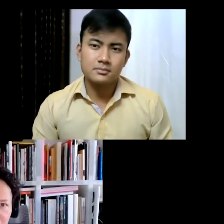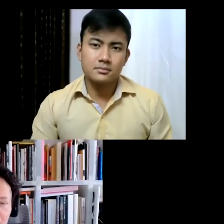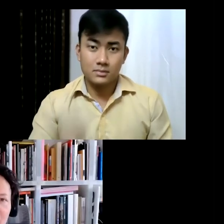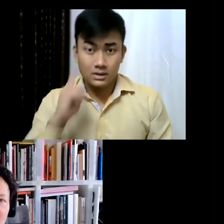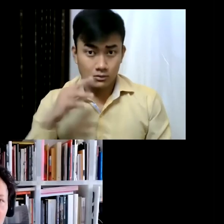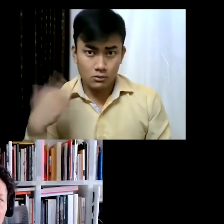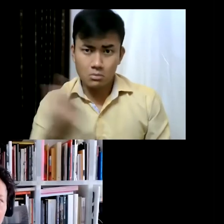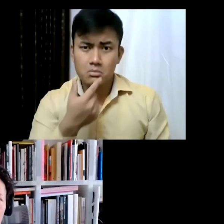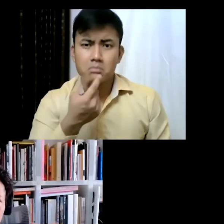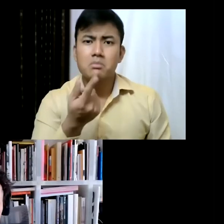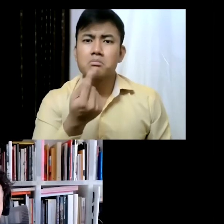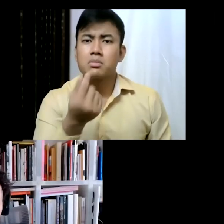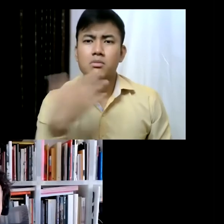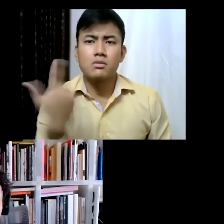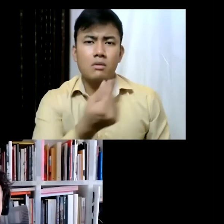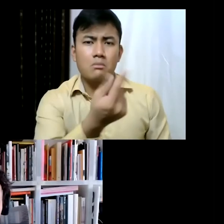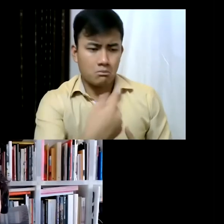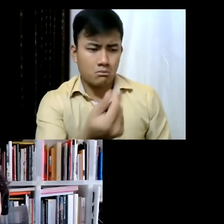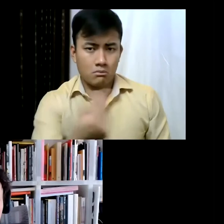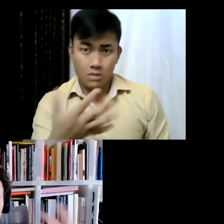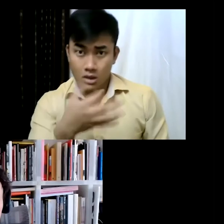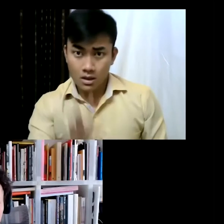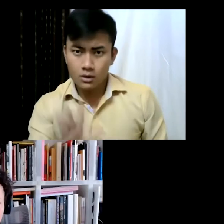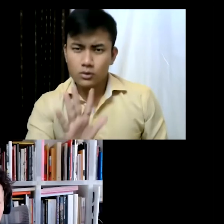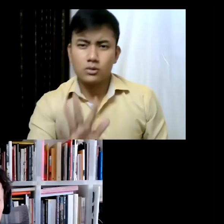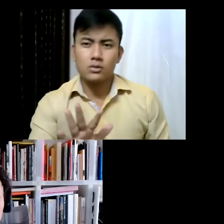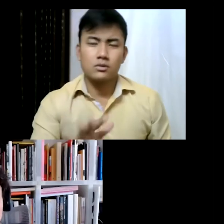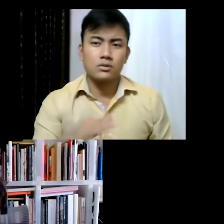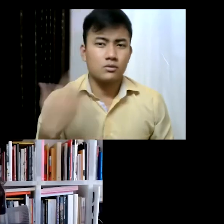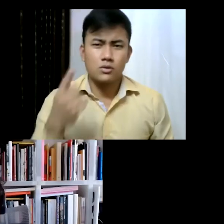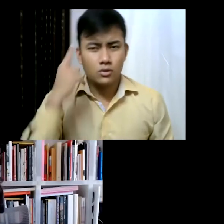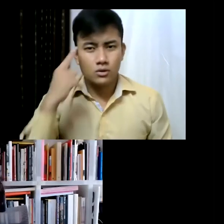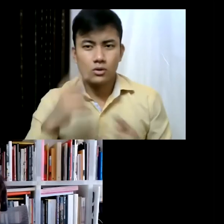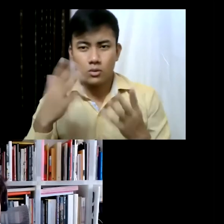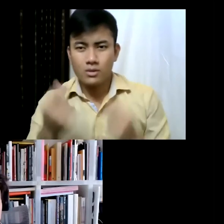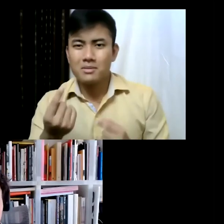so for us to have more people means that we have to raise more money to clean, and to maintain the